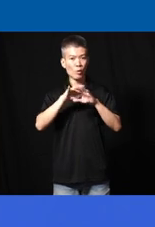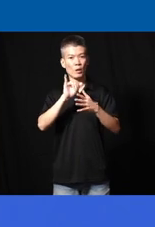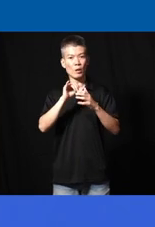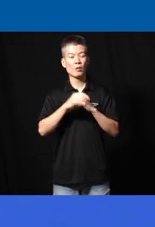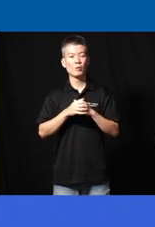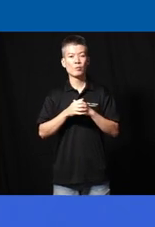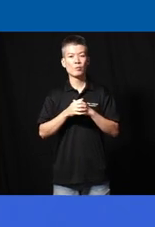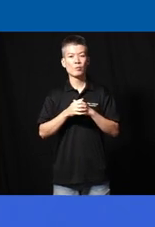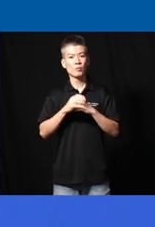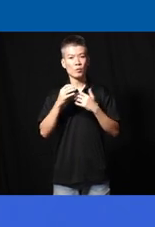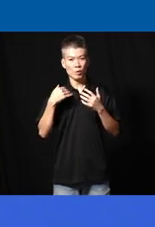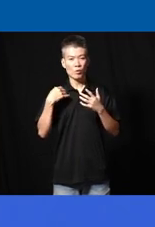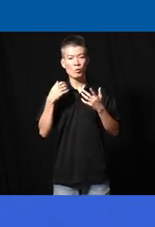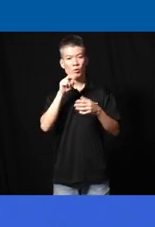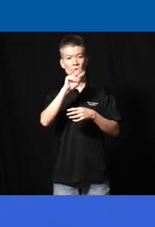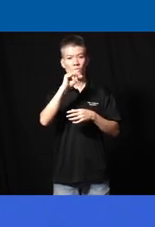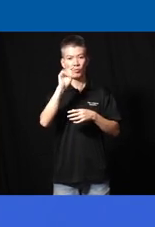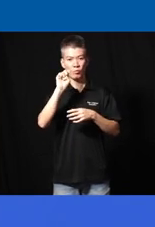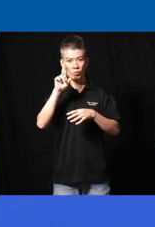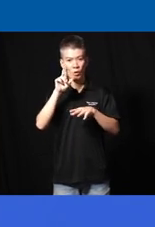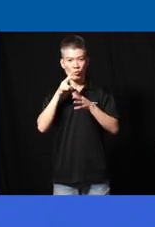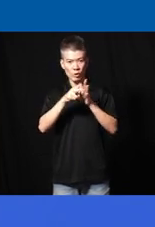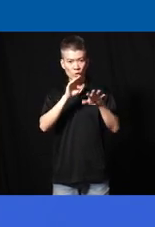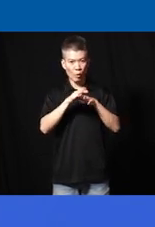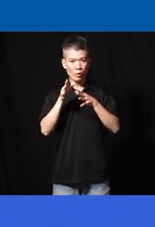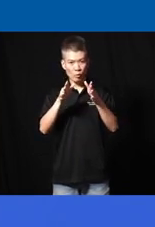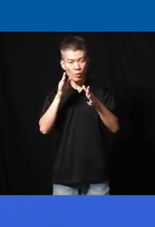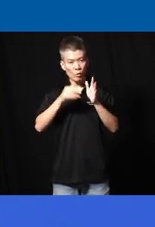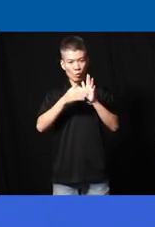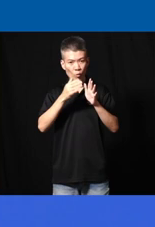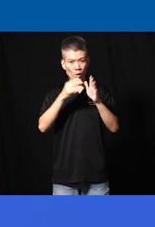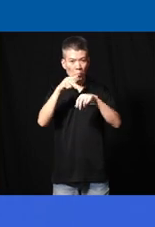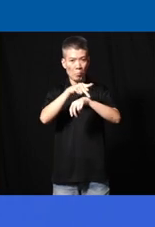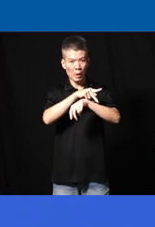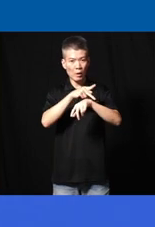then uh we'll have Victor's video so the way we would run the panel would be I'll get the